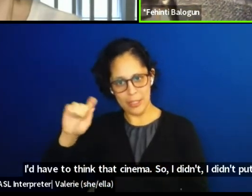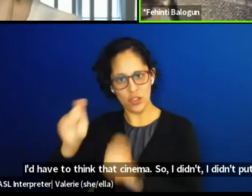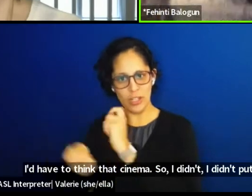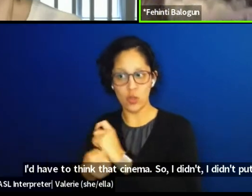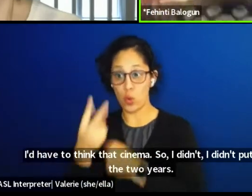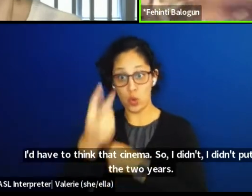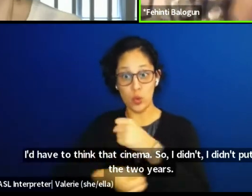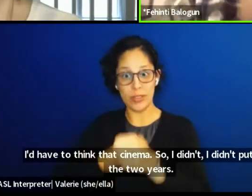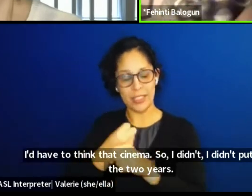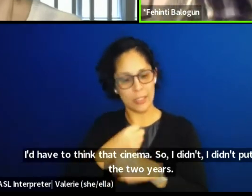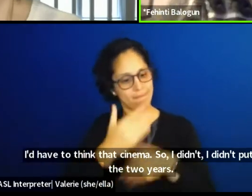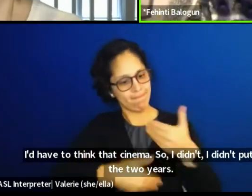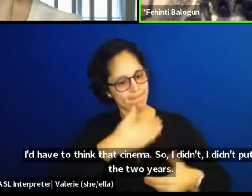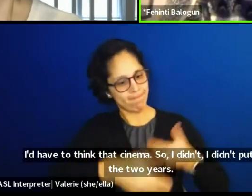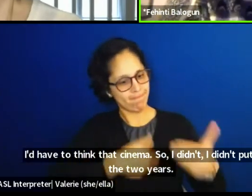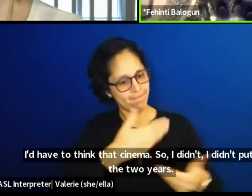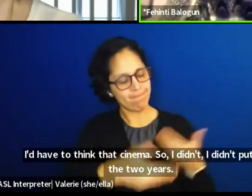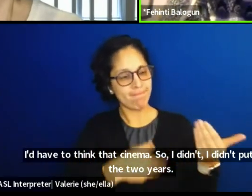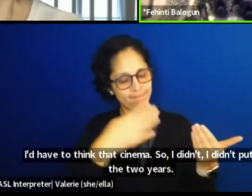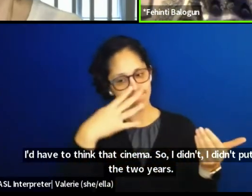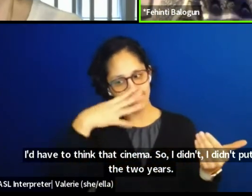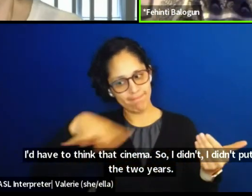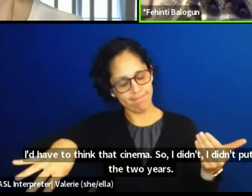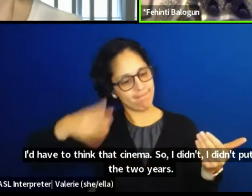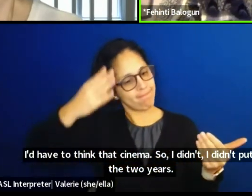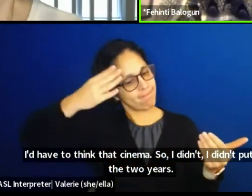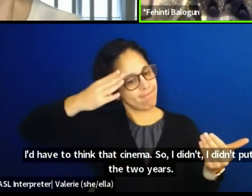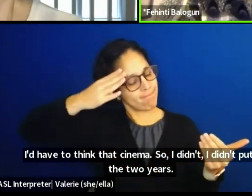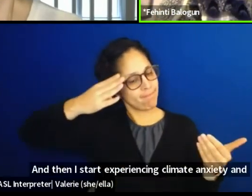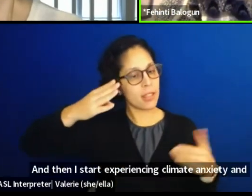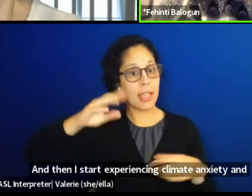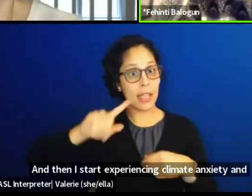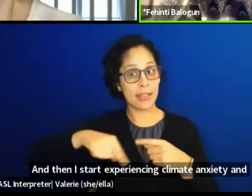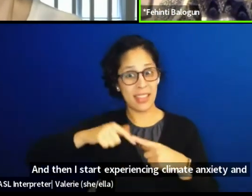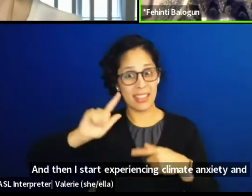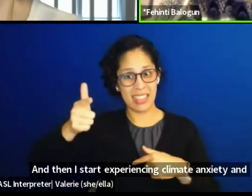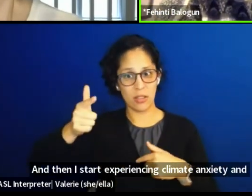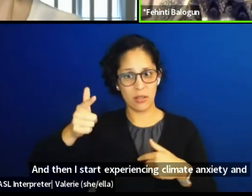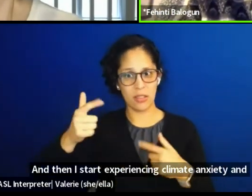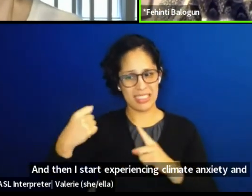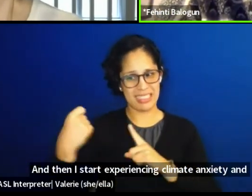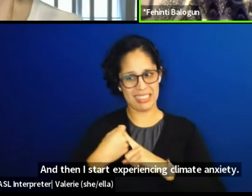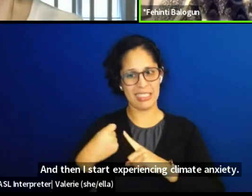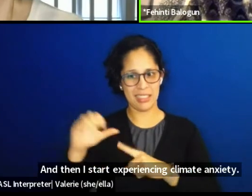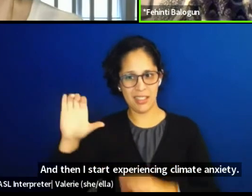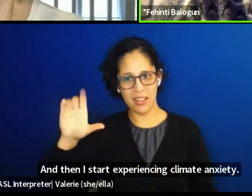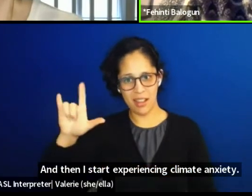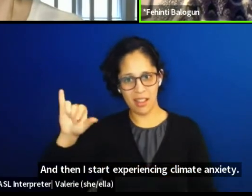And then I started experiencing climate anxiety because the fields in London were turning brown.